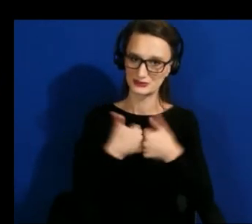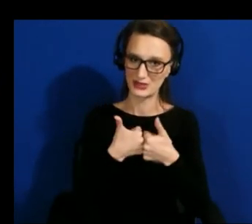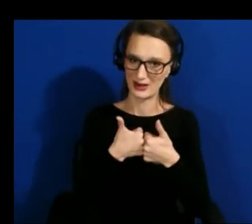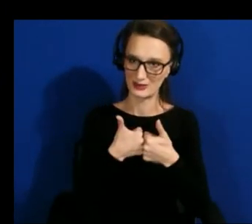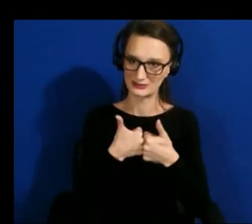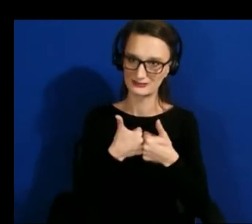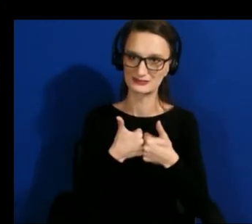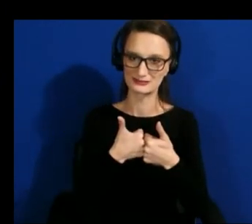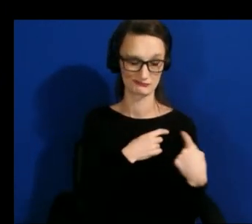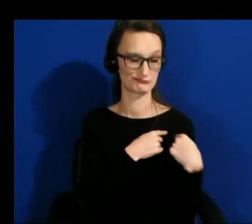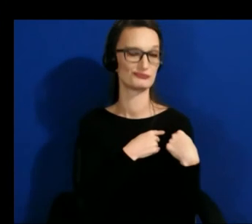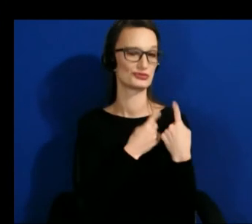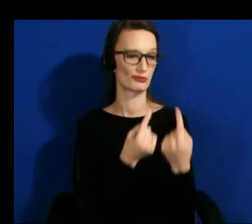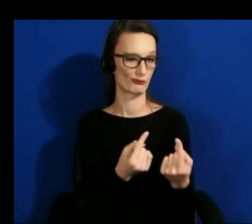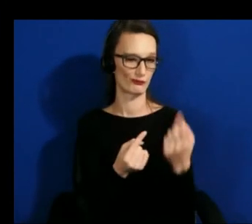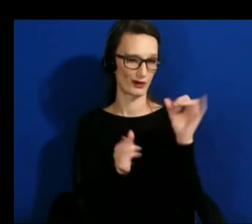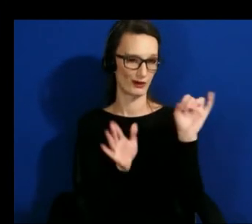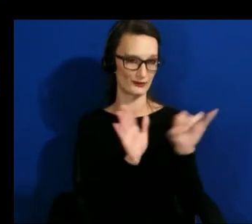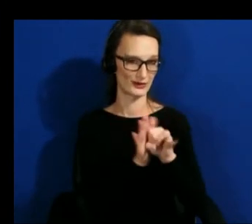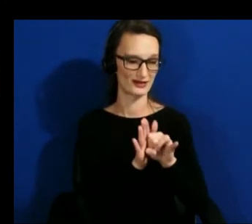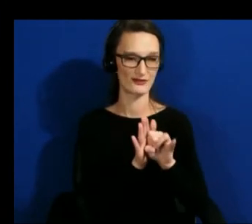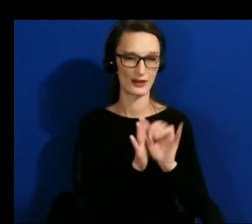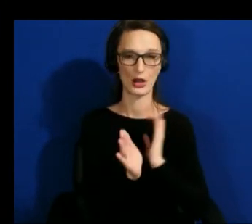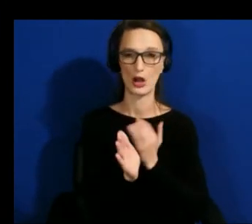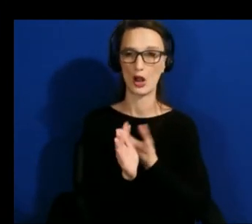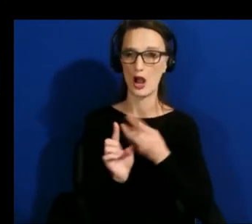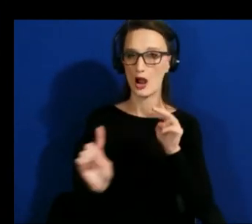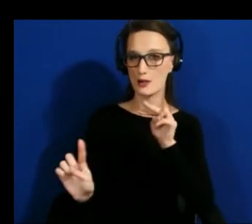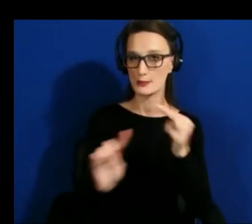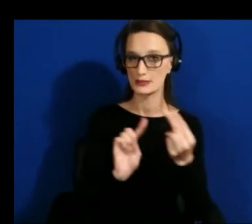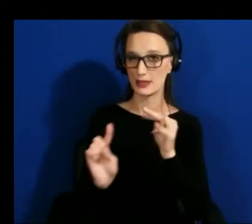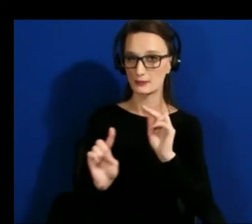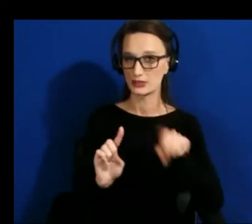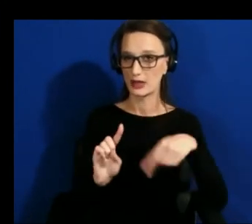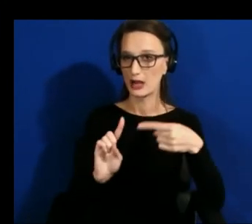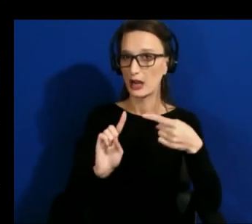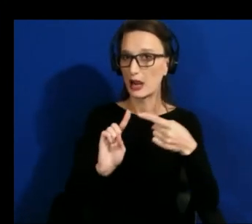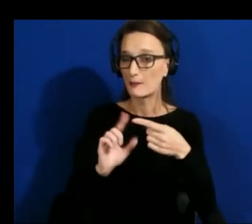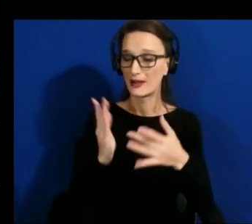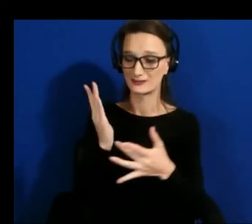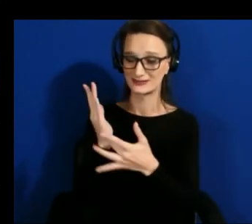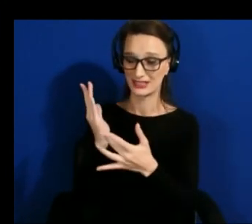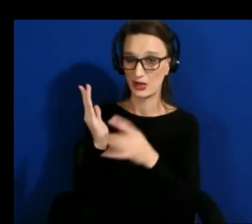to broaden our perception of what we think some of these technologies should be i think one of the